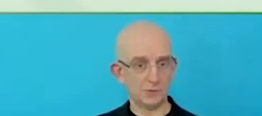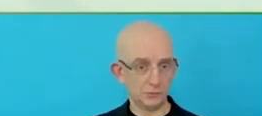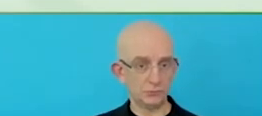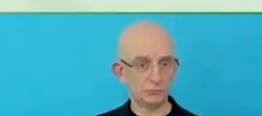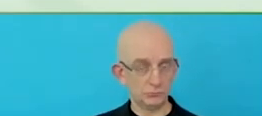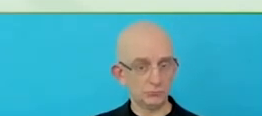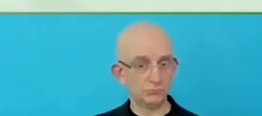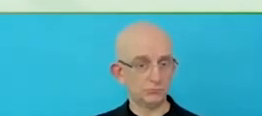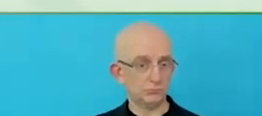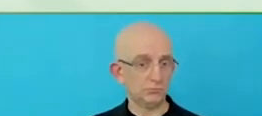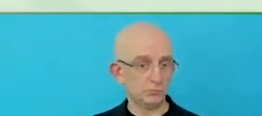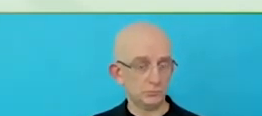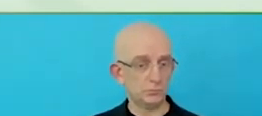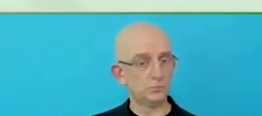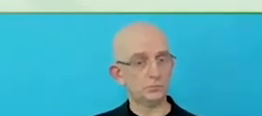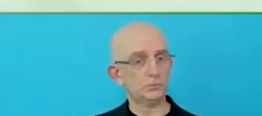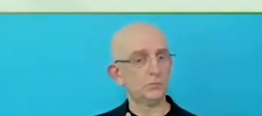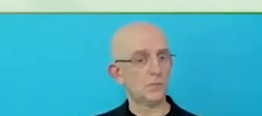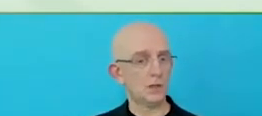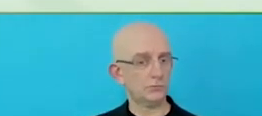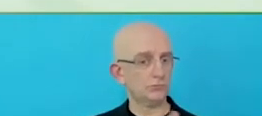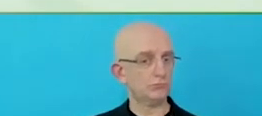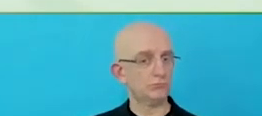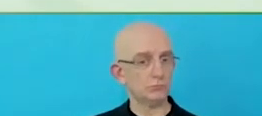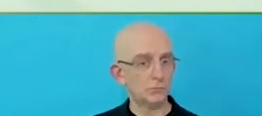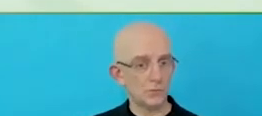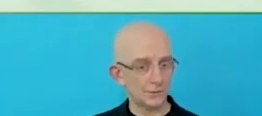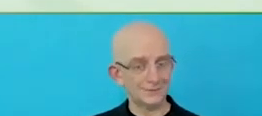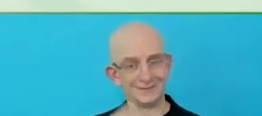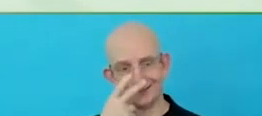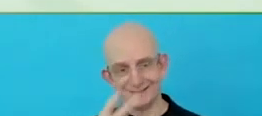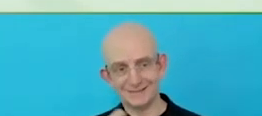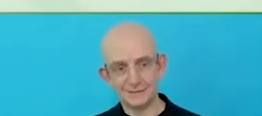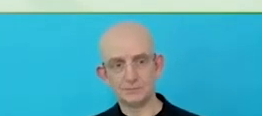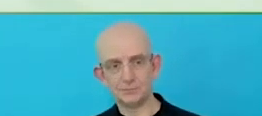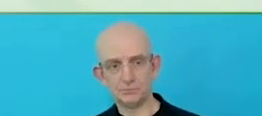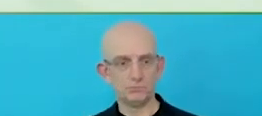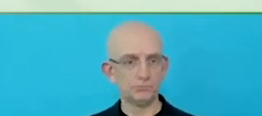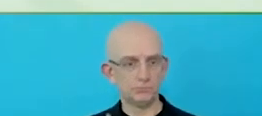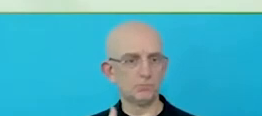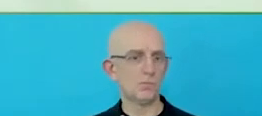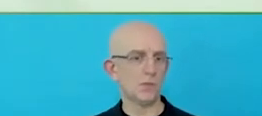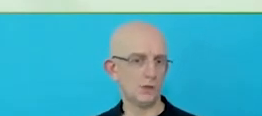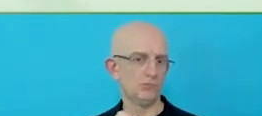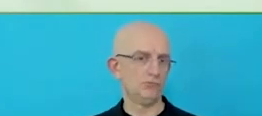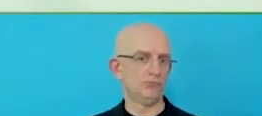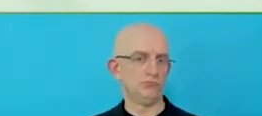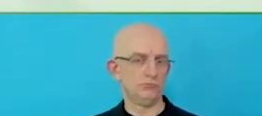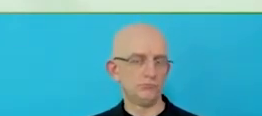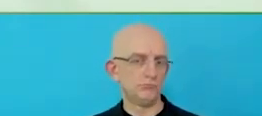Can I walk into another market, a restaurant and get one of these? Maybe in Austria? Or elsewhere?